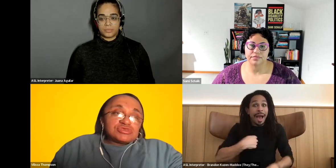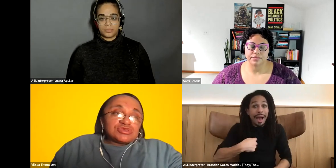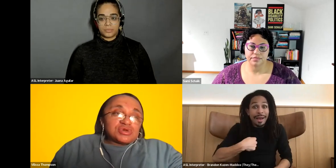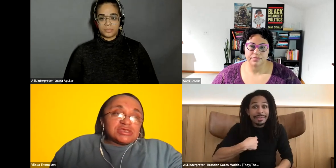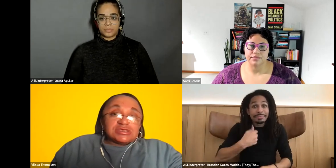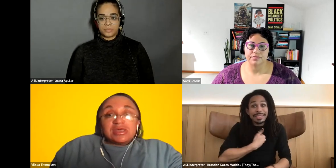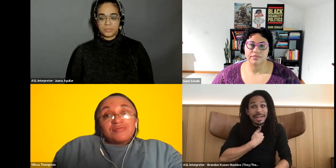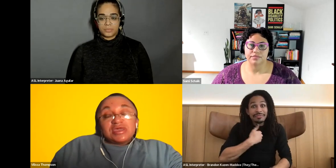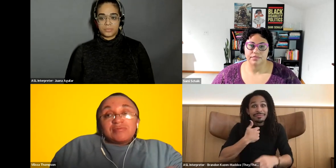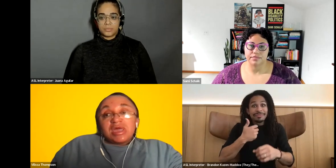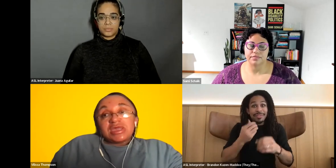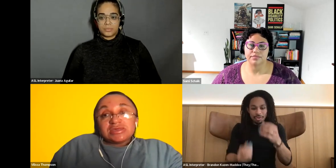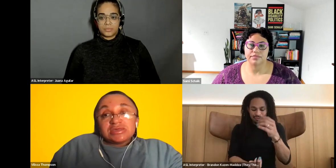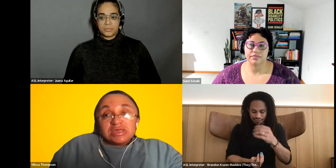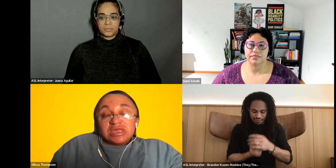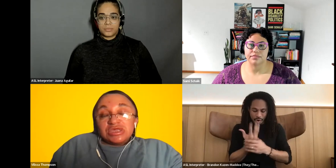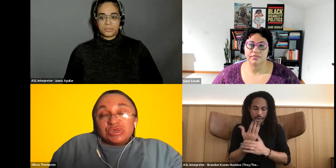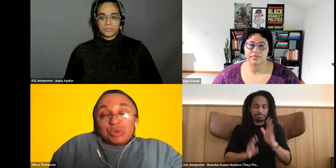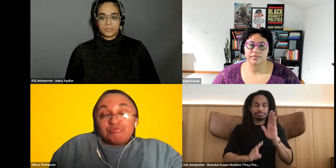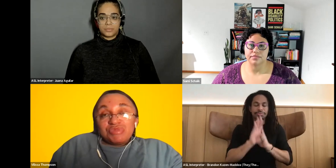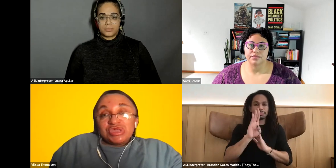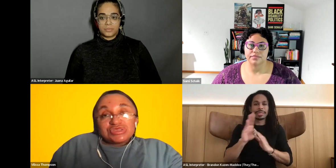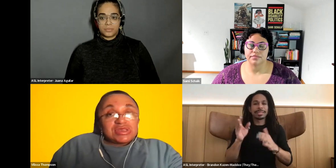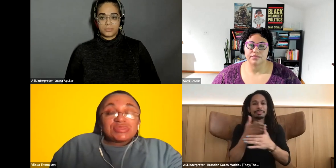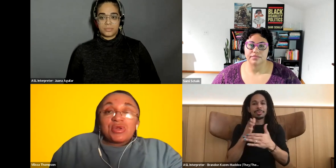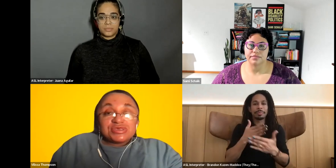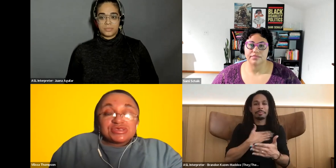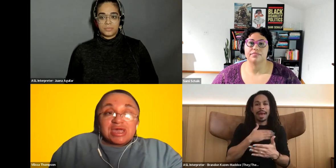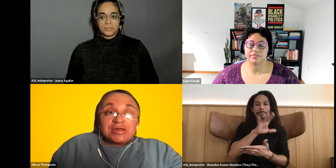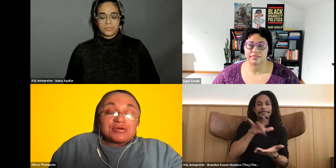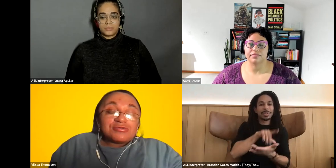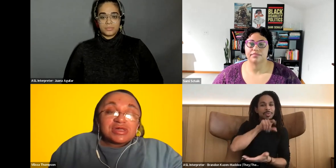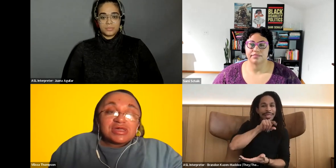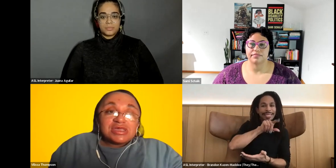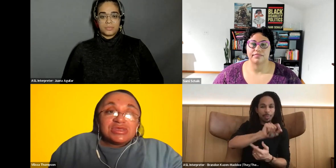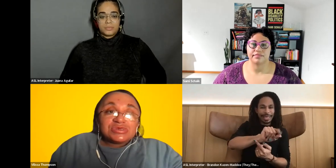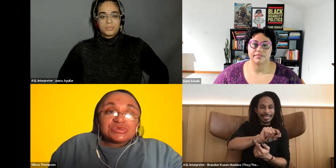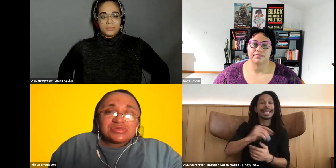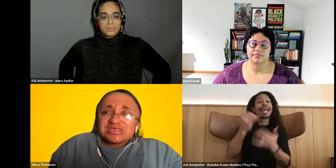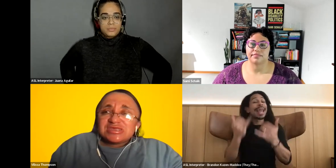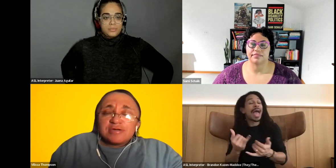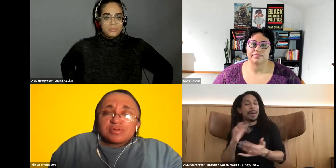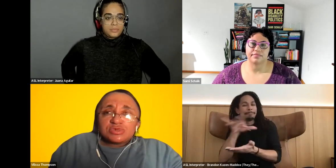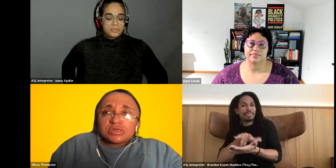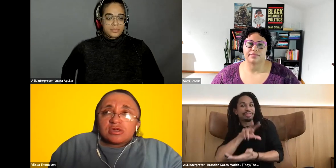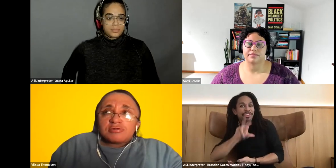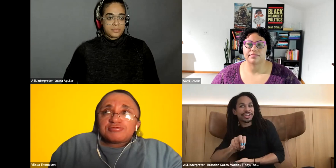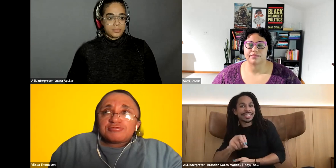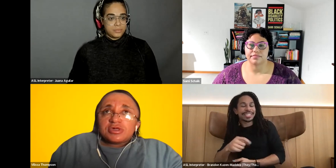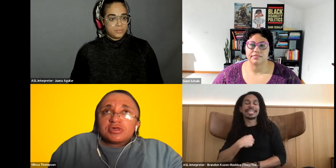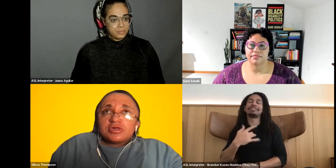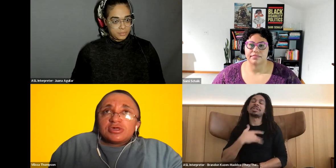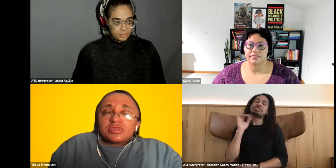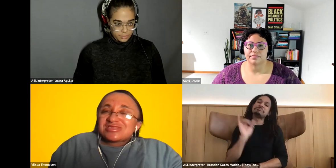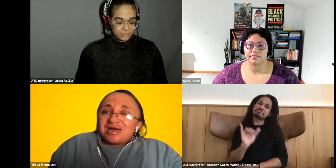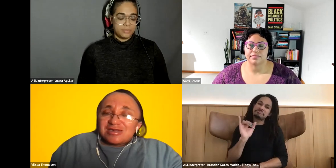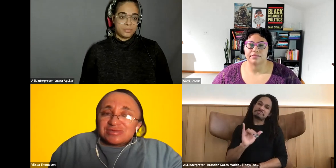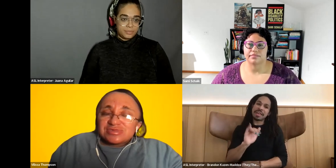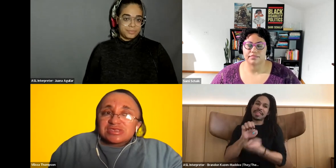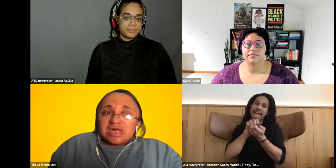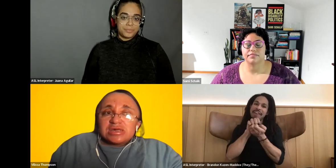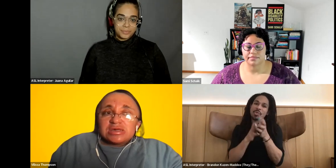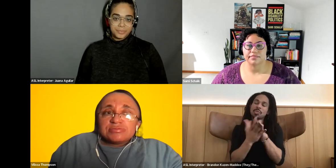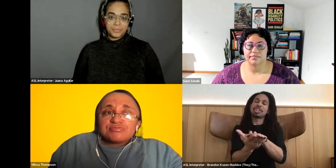Vilissa Thompson: 20. So not being in my. you know, mid to like 30. Now. you know, you just really see an evolution of the times.